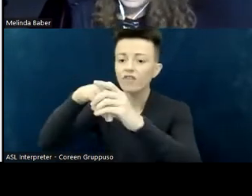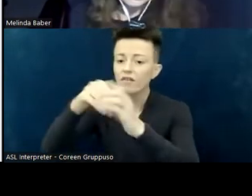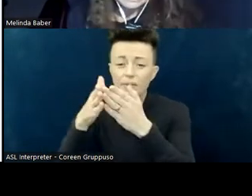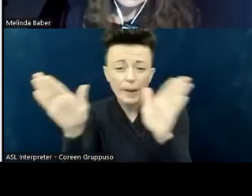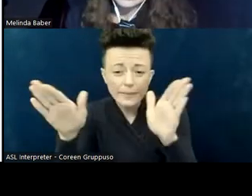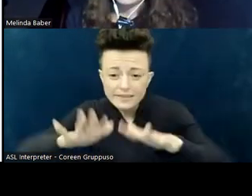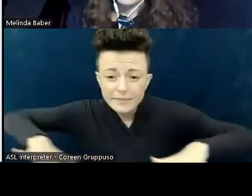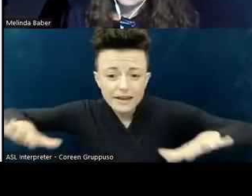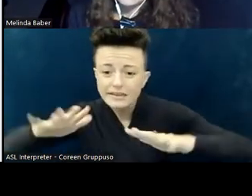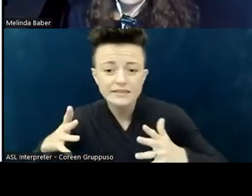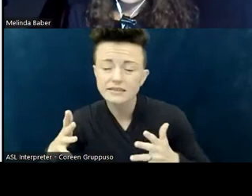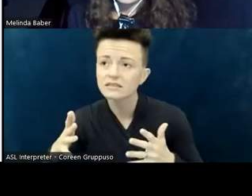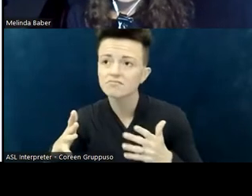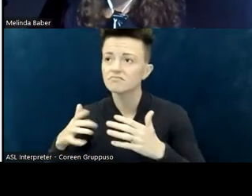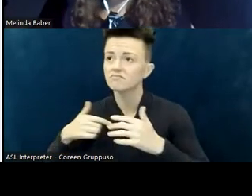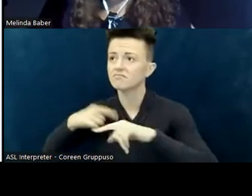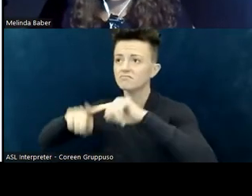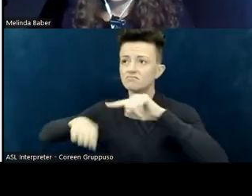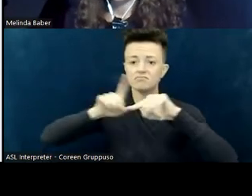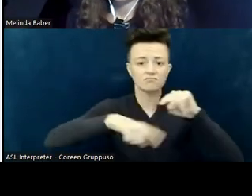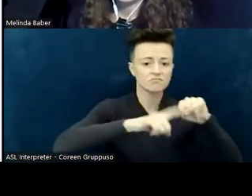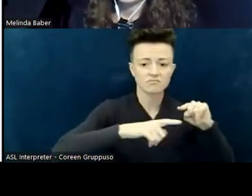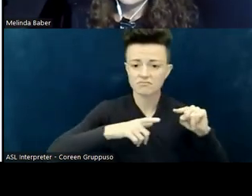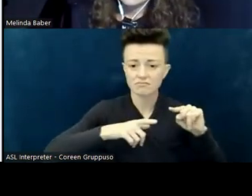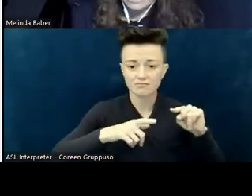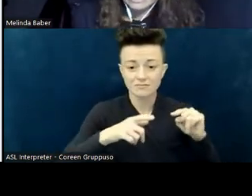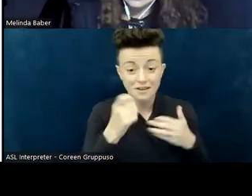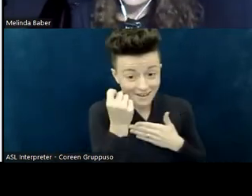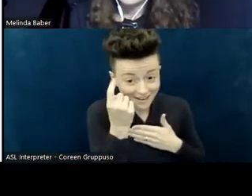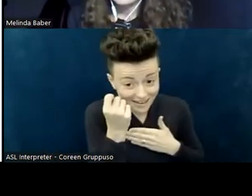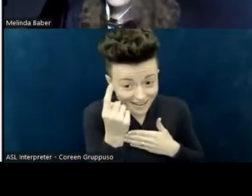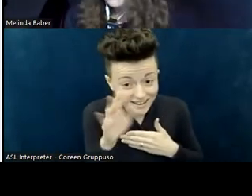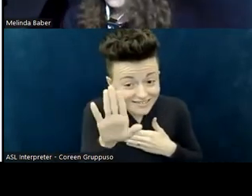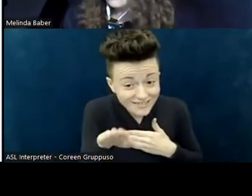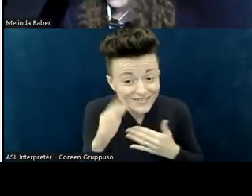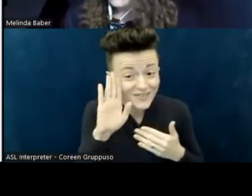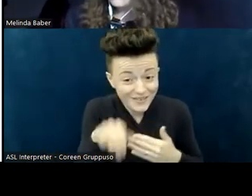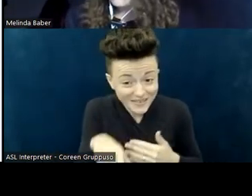To their credit, Sesame Street has changed that song. They now sing it: